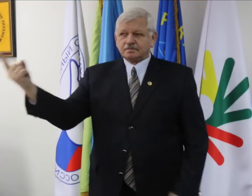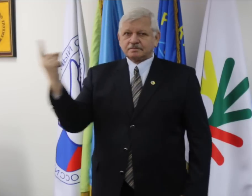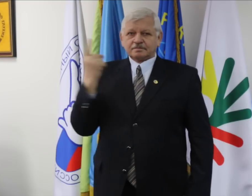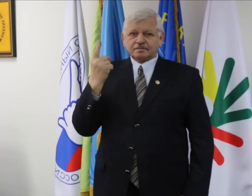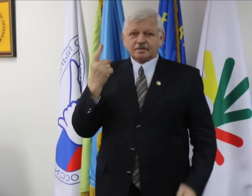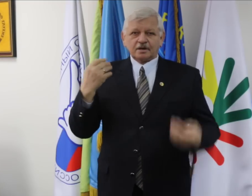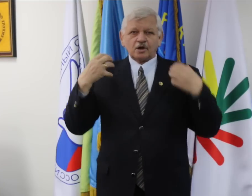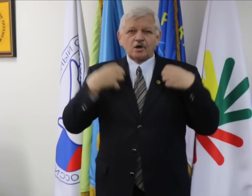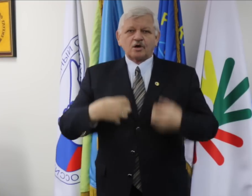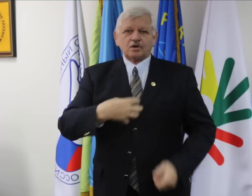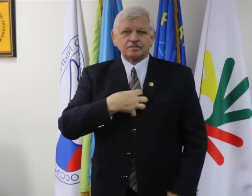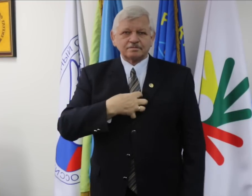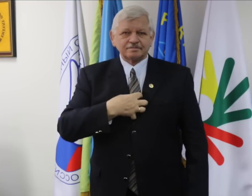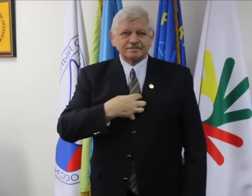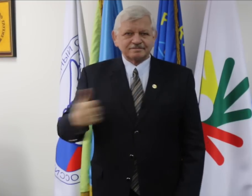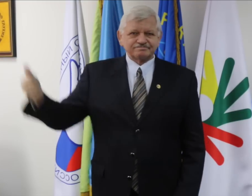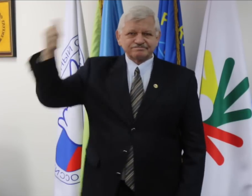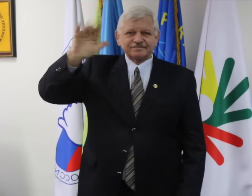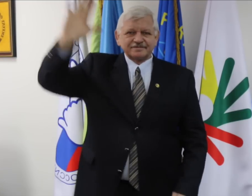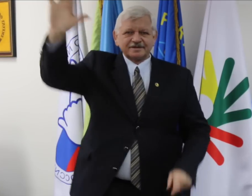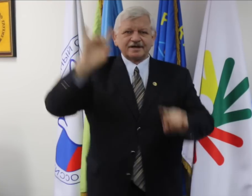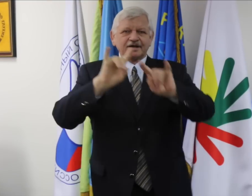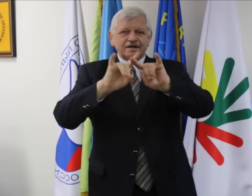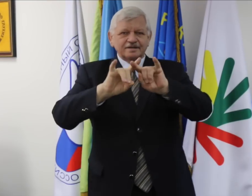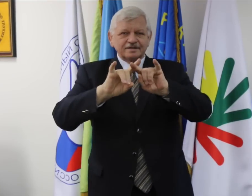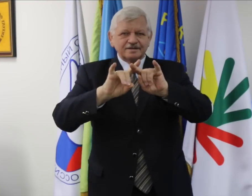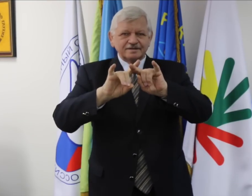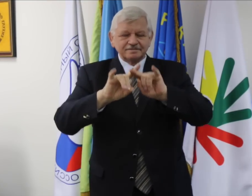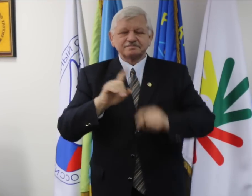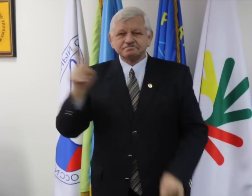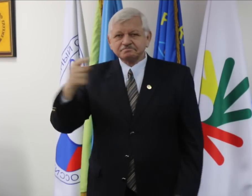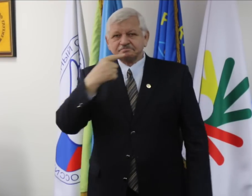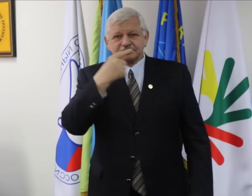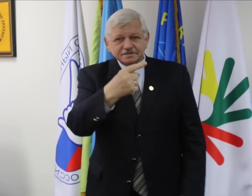of Khanty-Mansiysk (K-M), Nataly Komarova, approached me and